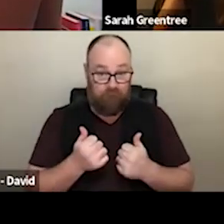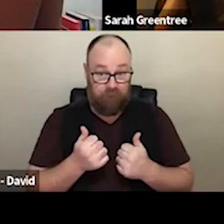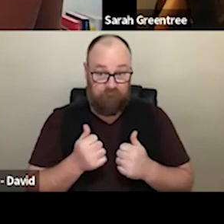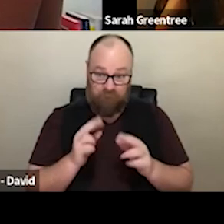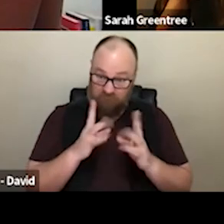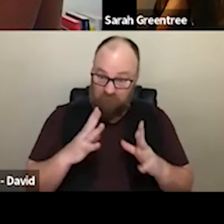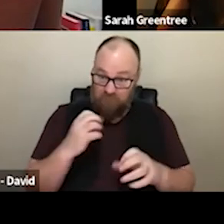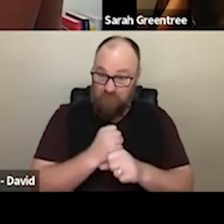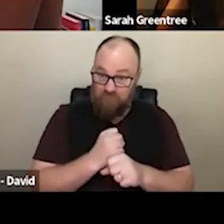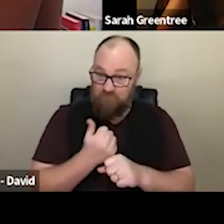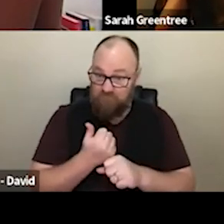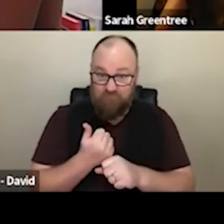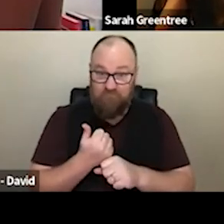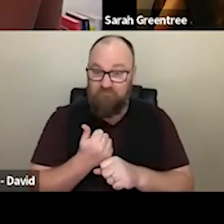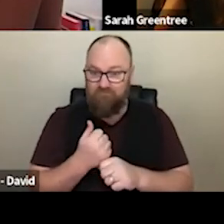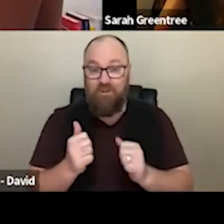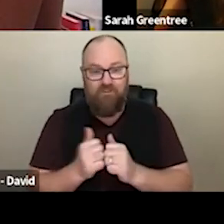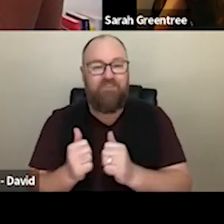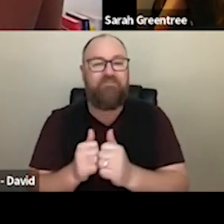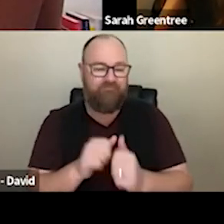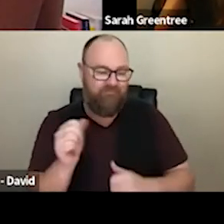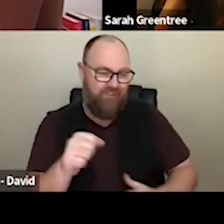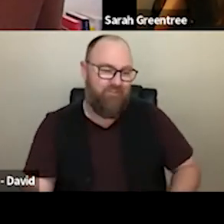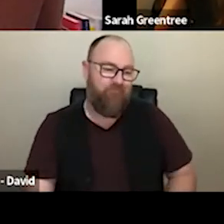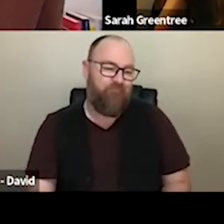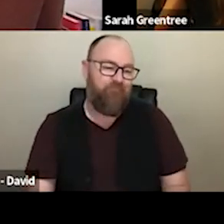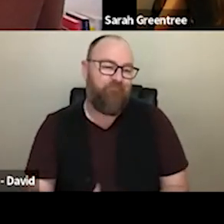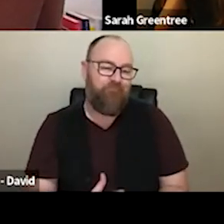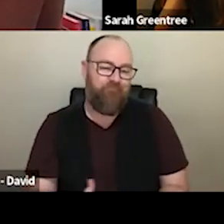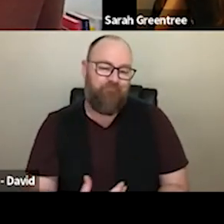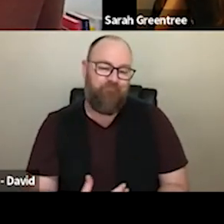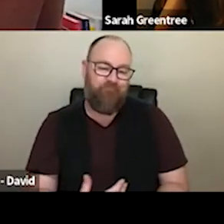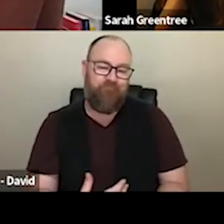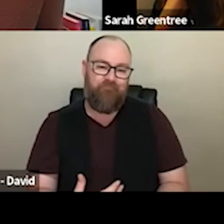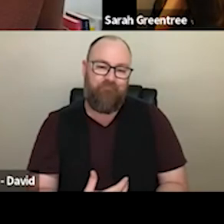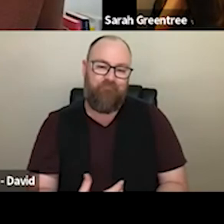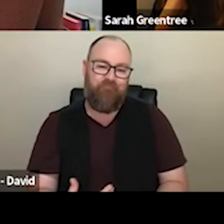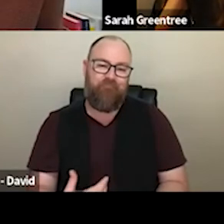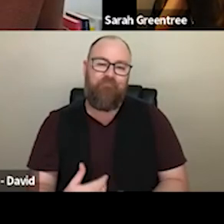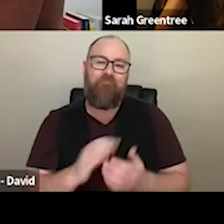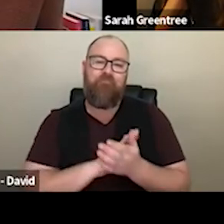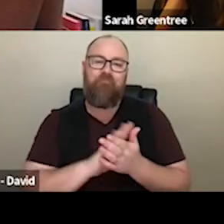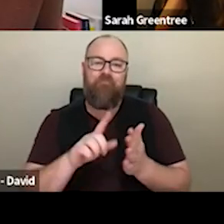OK. Helen has asked Okay, Helena has asked as a new as a new to your organization, based on its East its land.